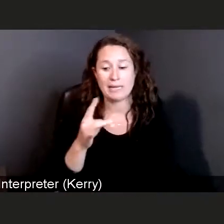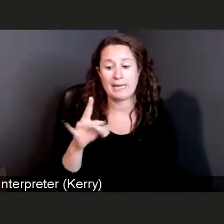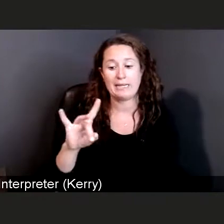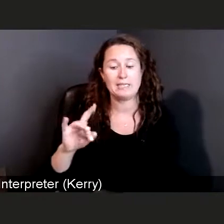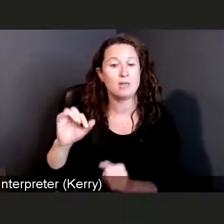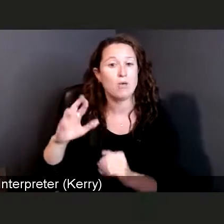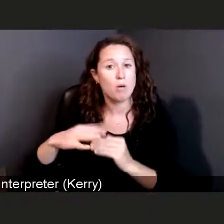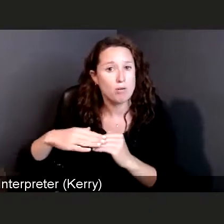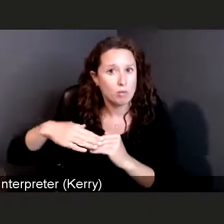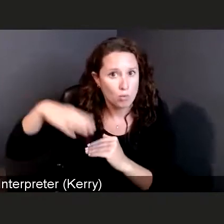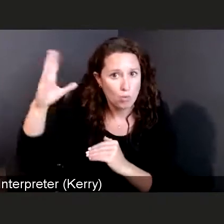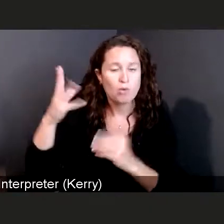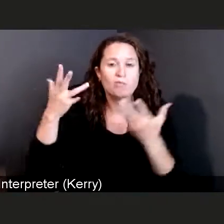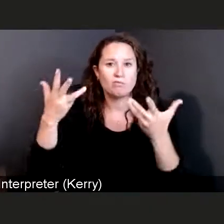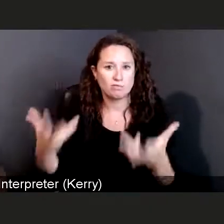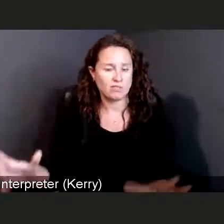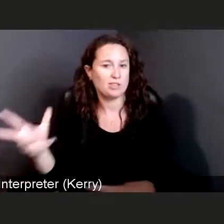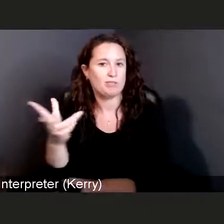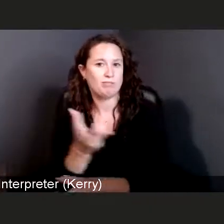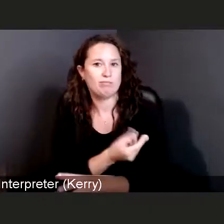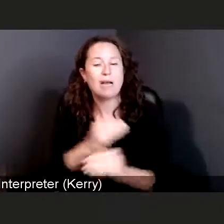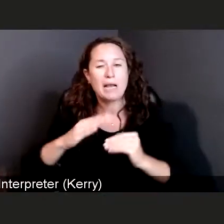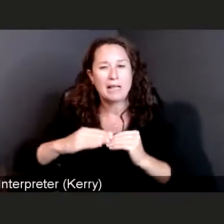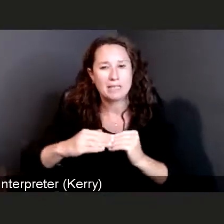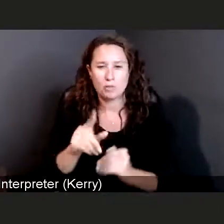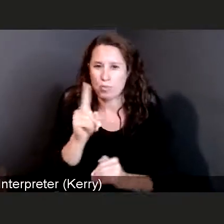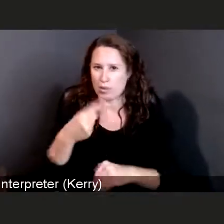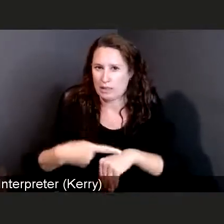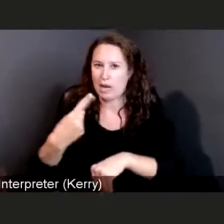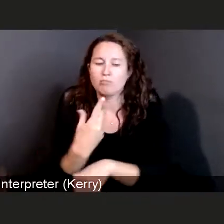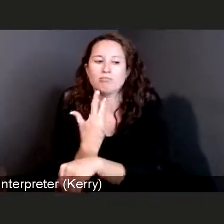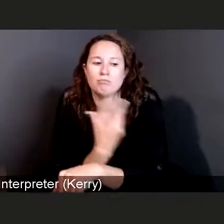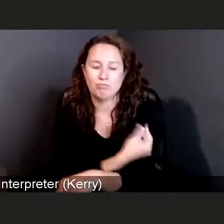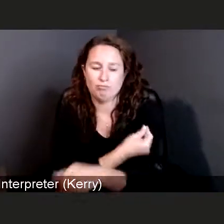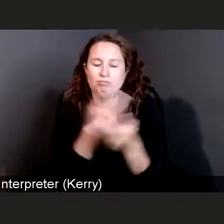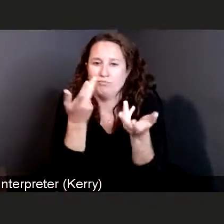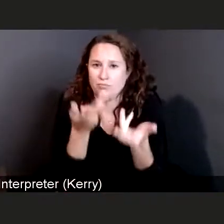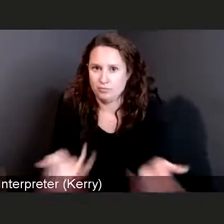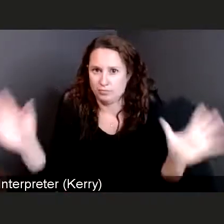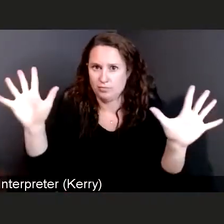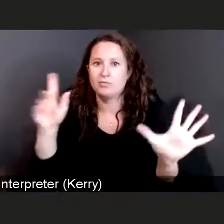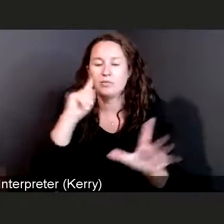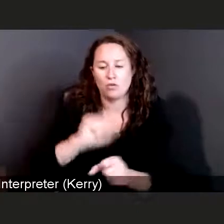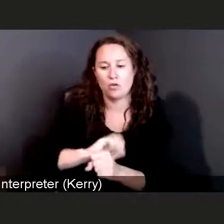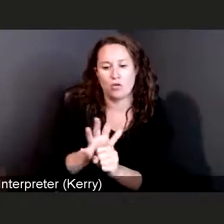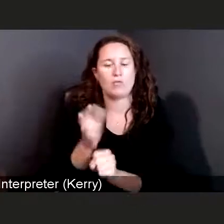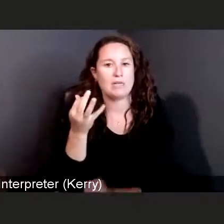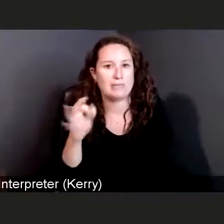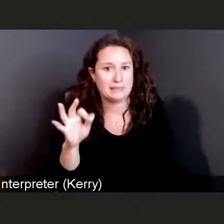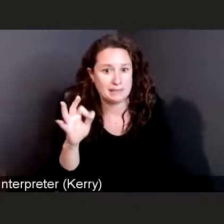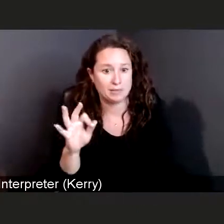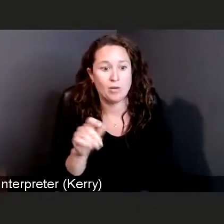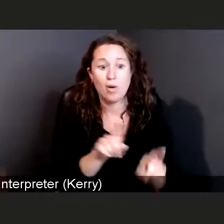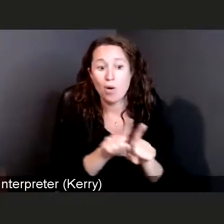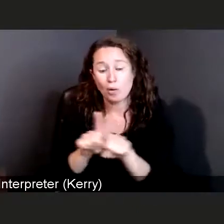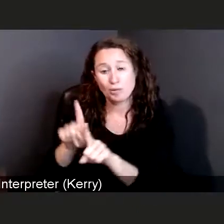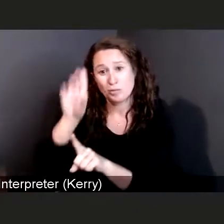have received at least one dose of a COVID-19 vaccine. Now, we also know that not all Delawareans